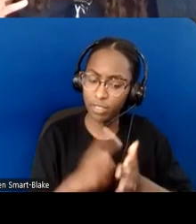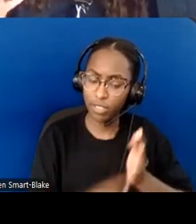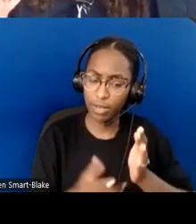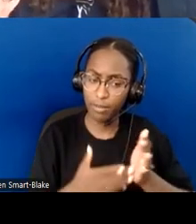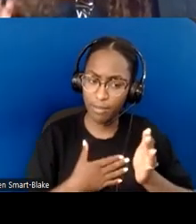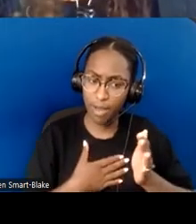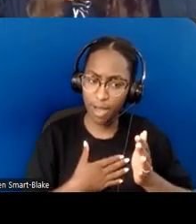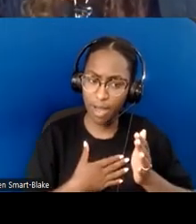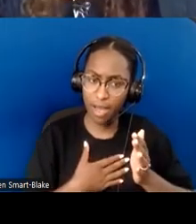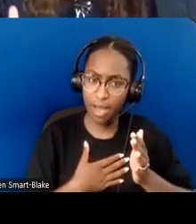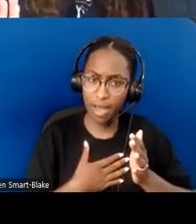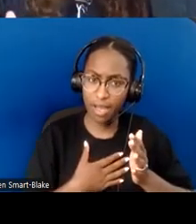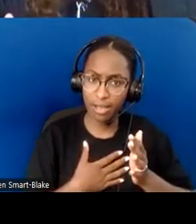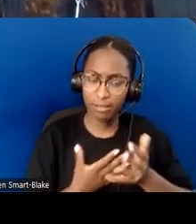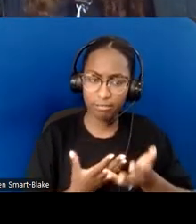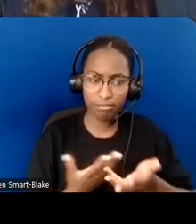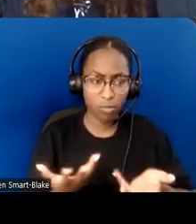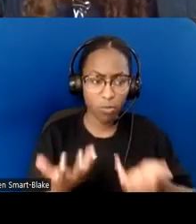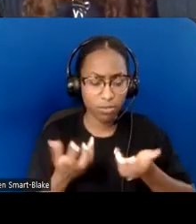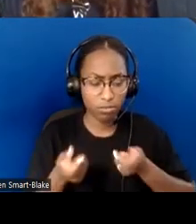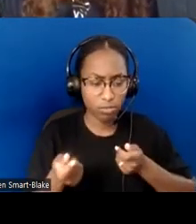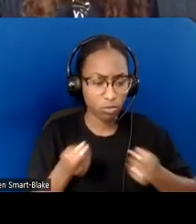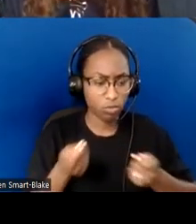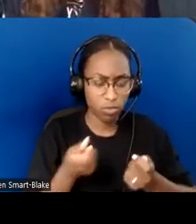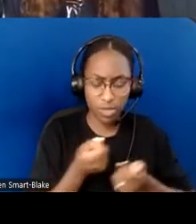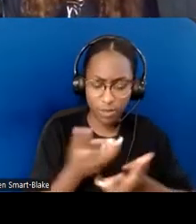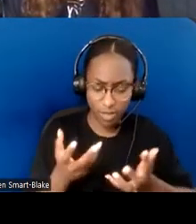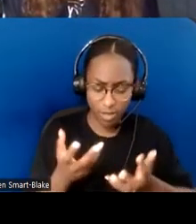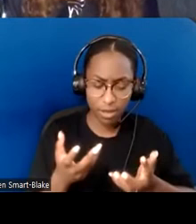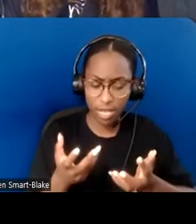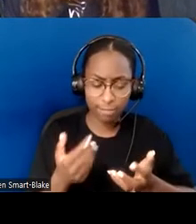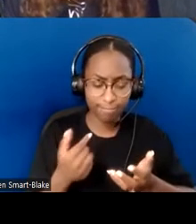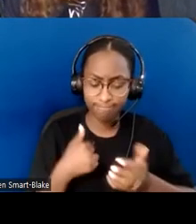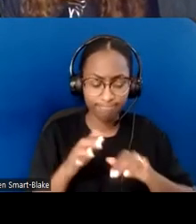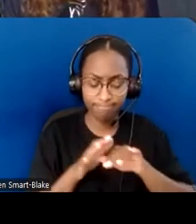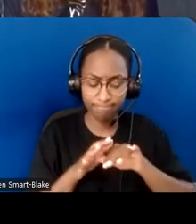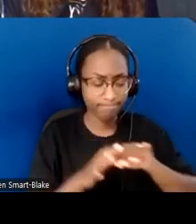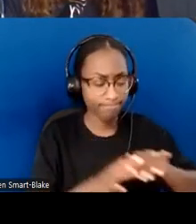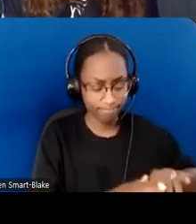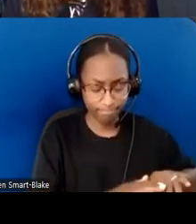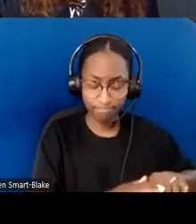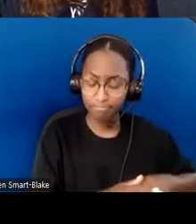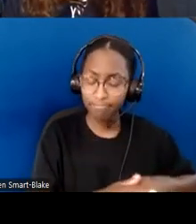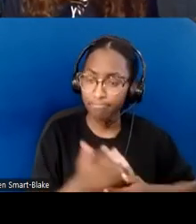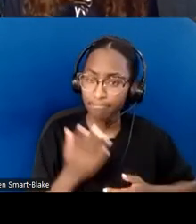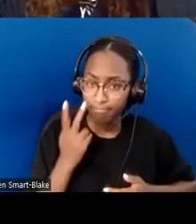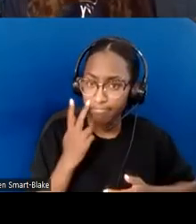and see the opportunity in front of me to include and celebrate her gifts.